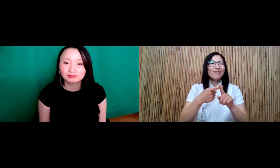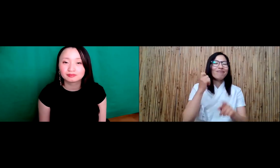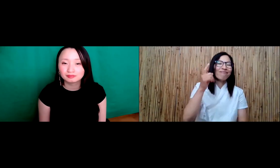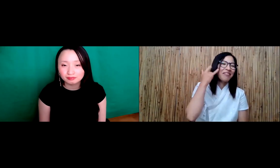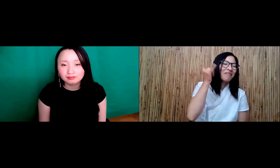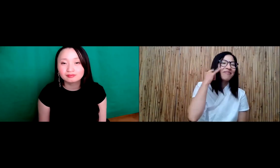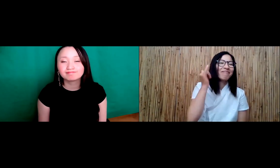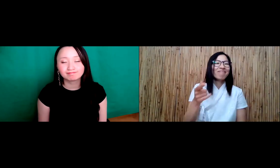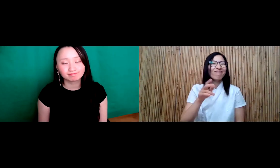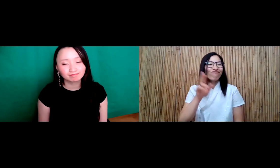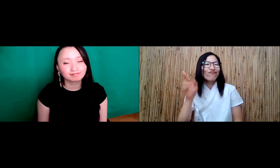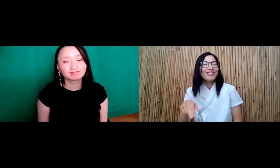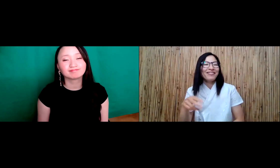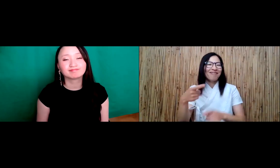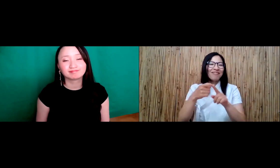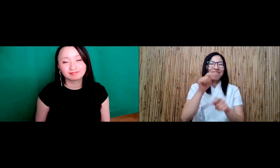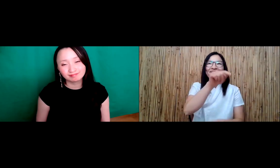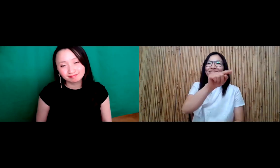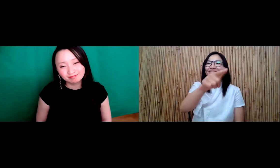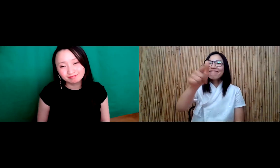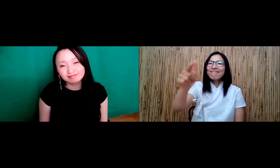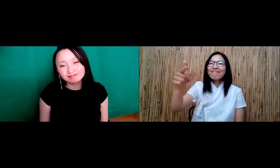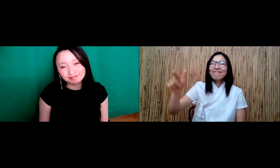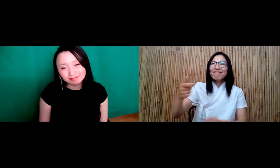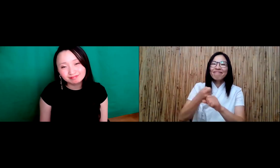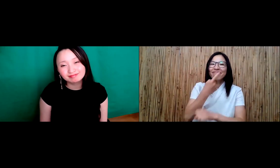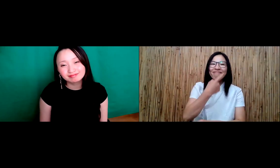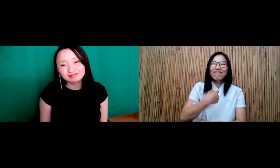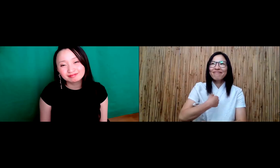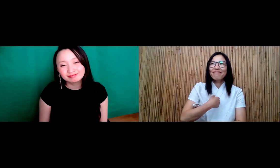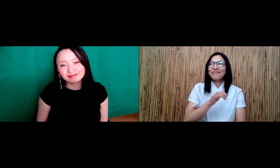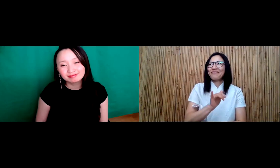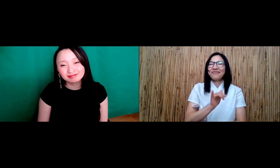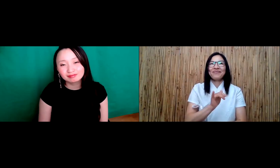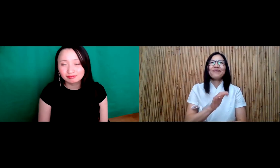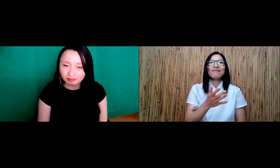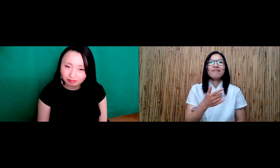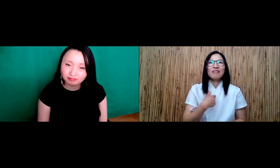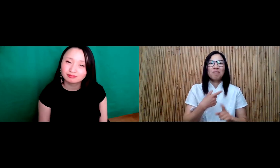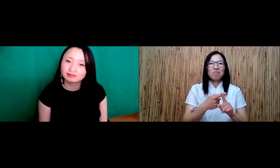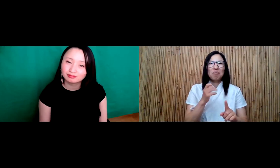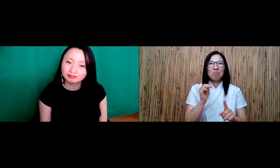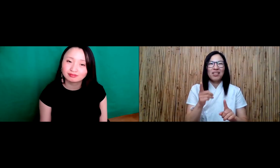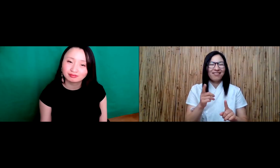and asked me where I'm from, and it's what I do I go all over the place, and I get these